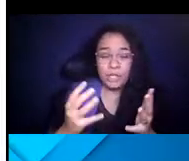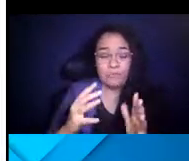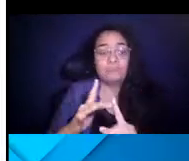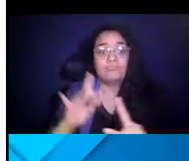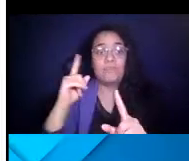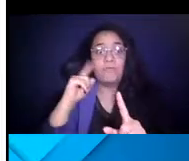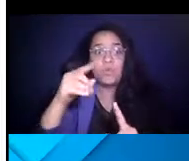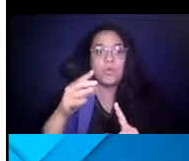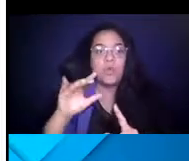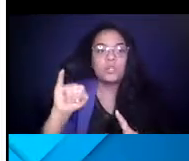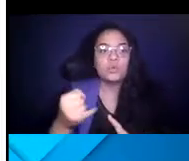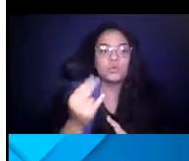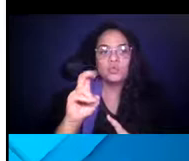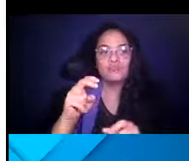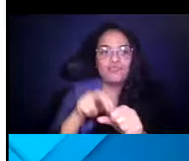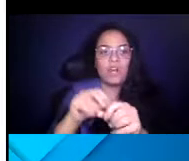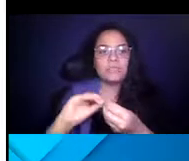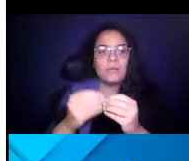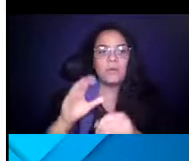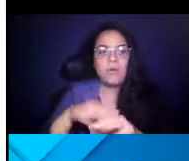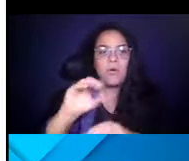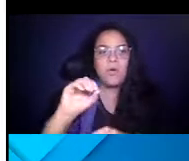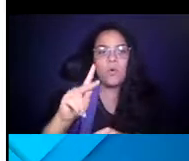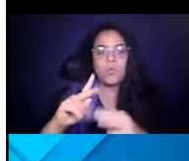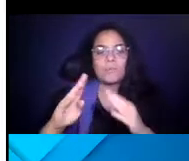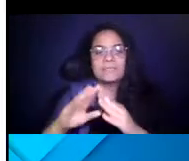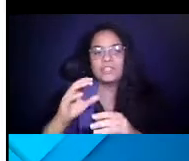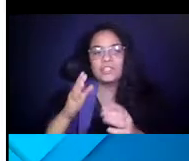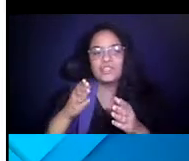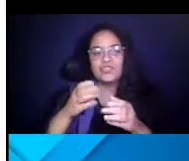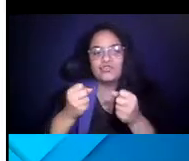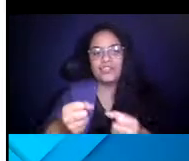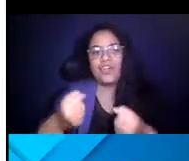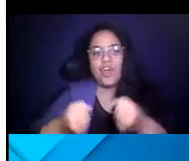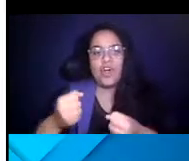is our June ridership on the Oklahoma City street car. 14:55:19 Just over 26,000 trips.